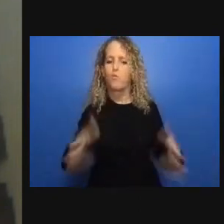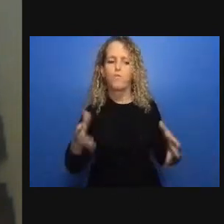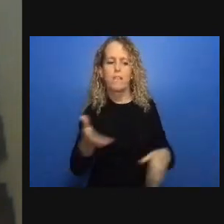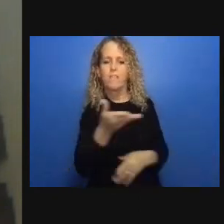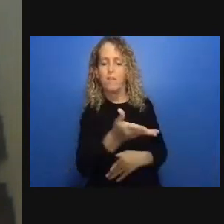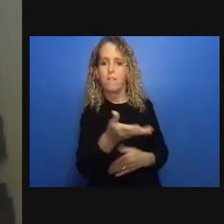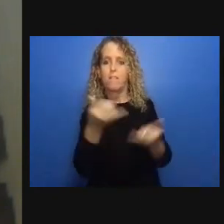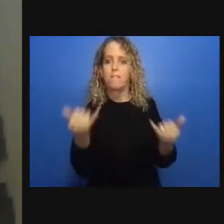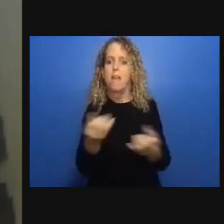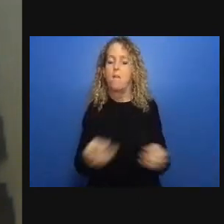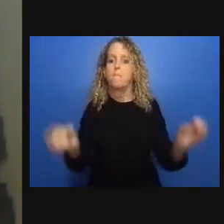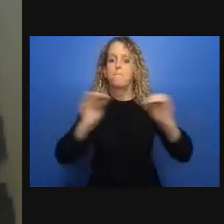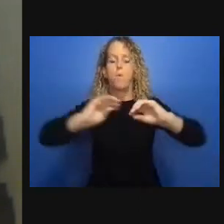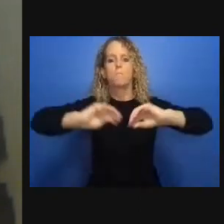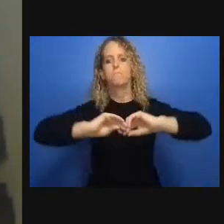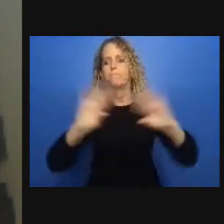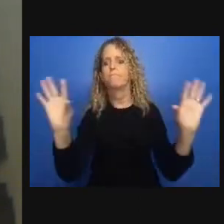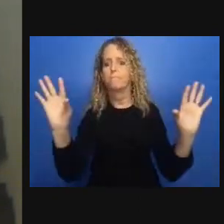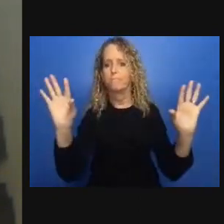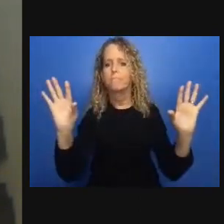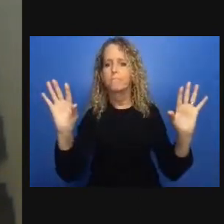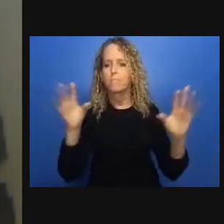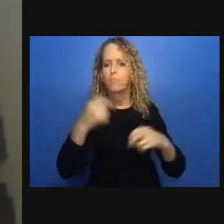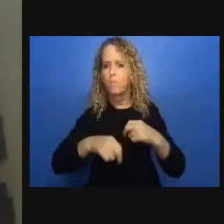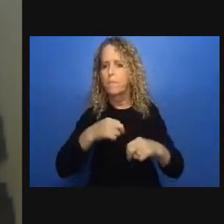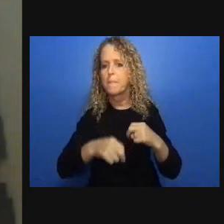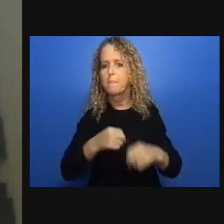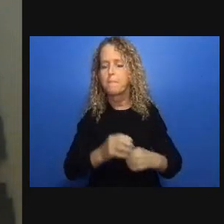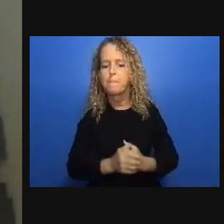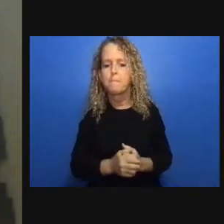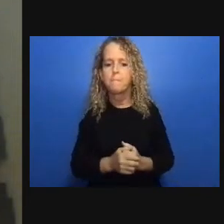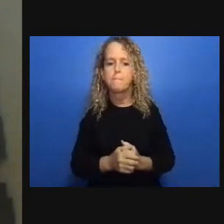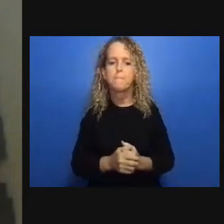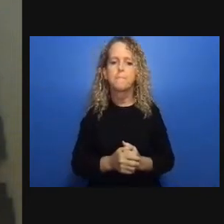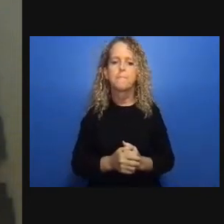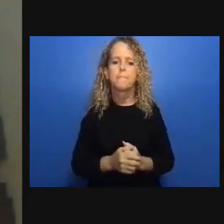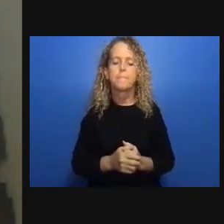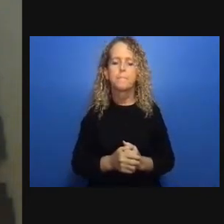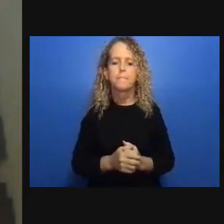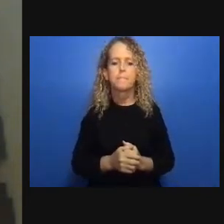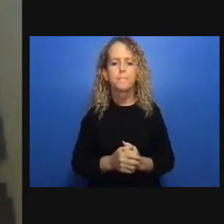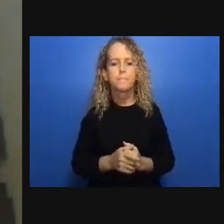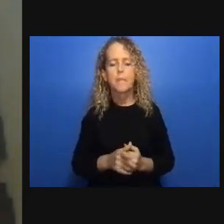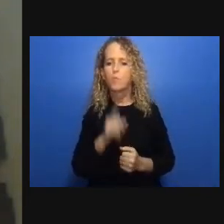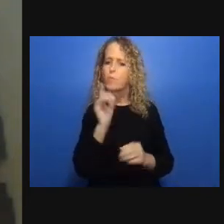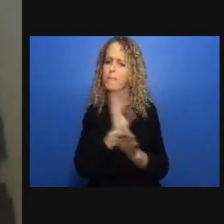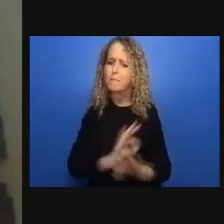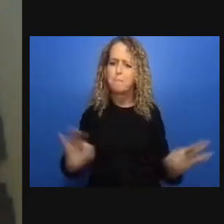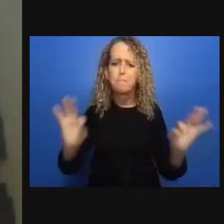and killings we've seen an explosion of thinking and imagination around these concepts